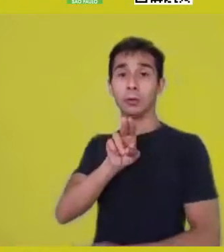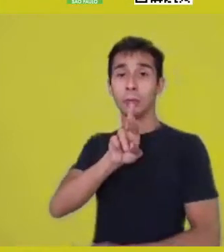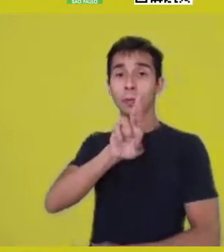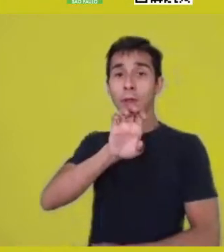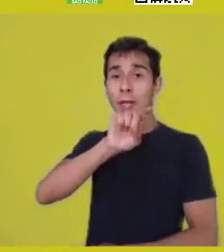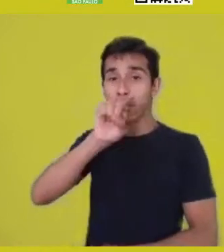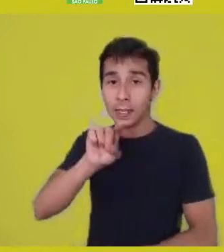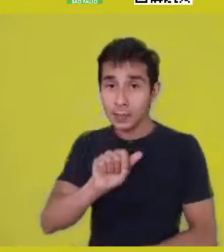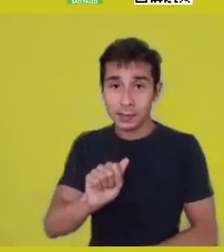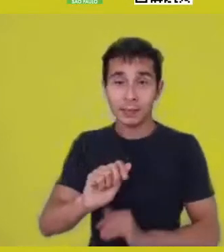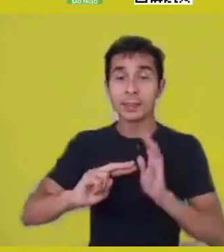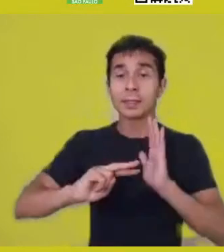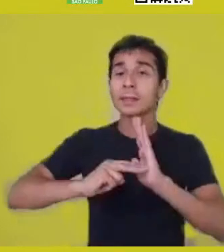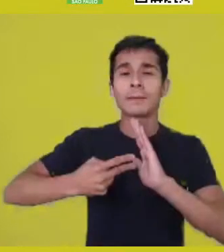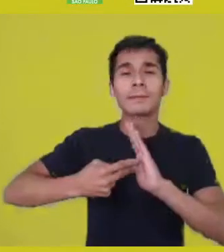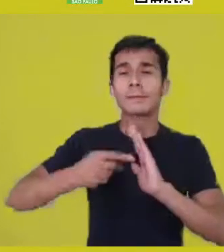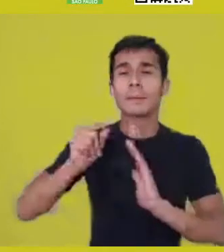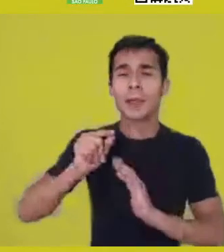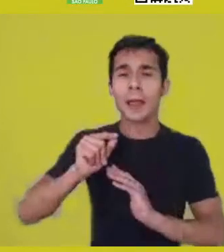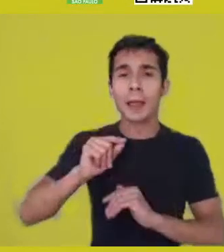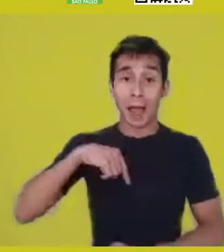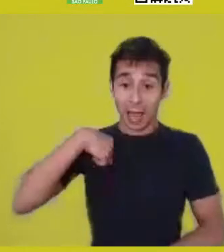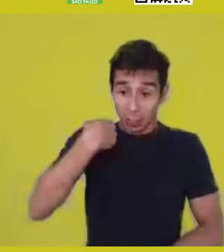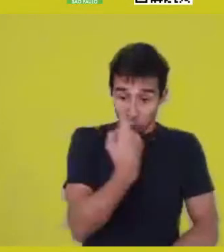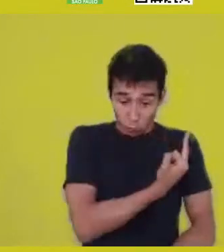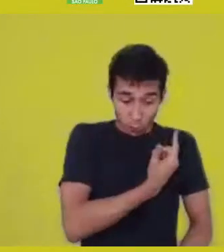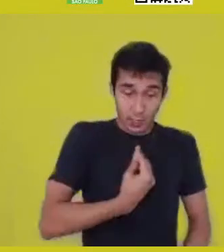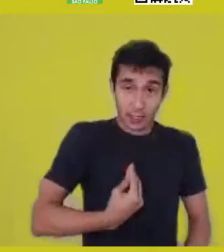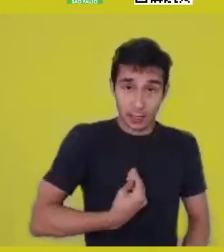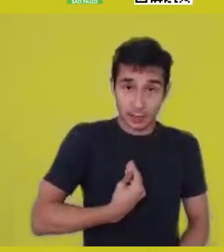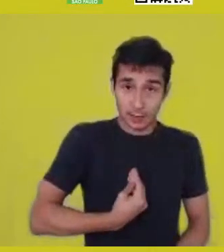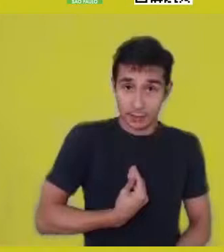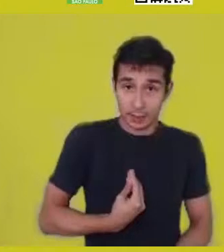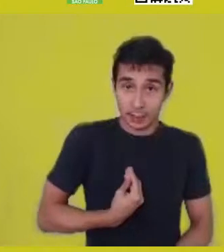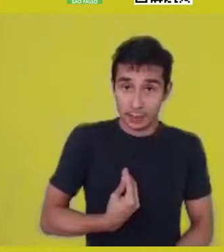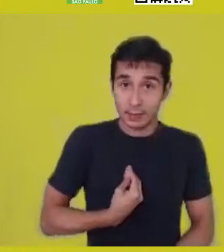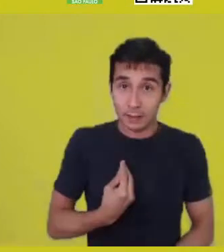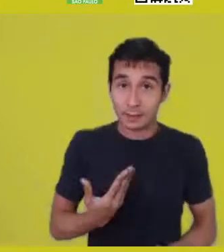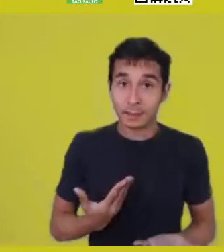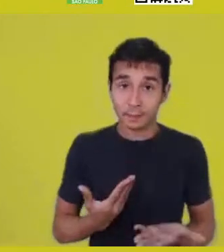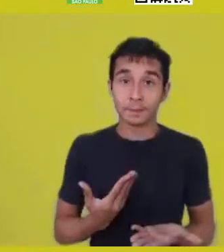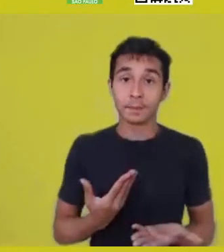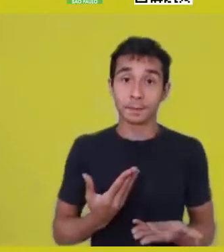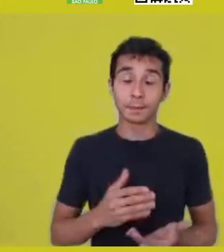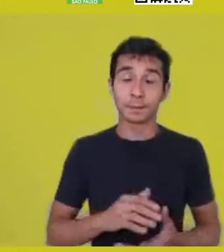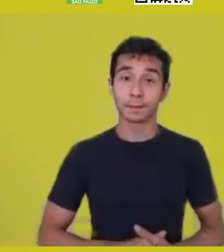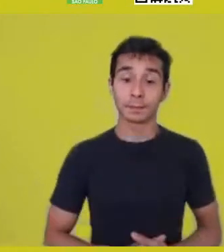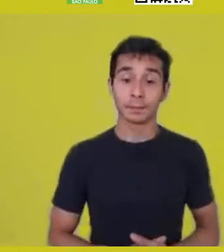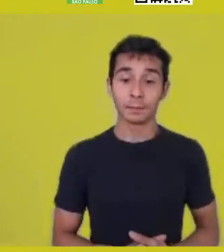It is exactly our possibility of building ontological narratives